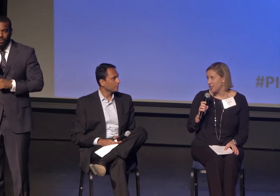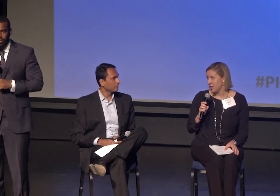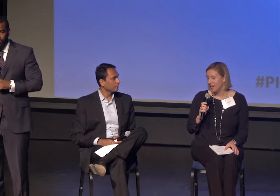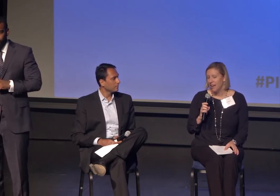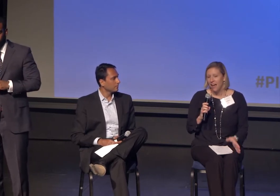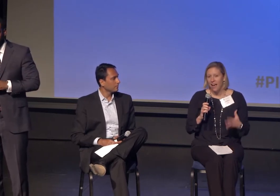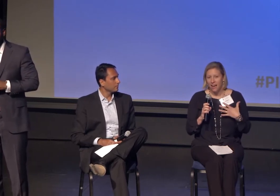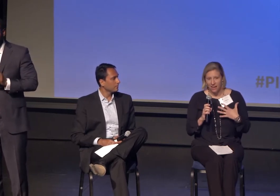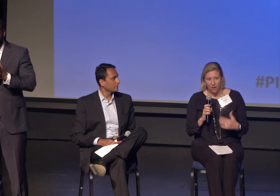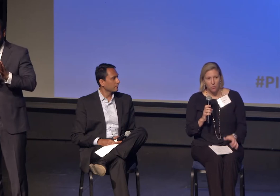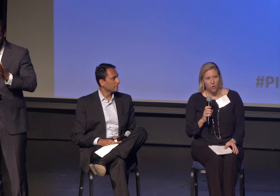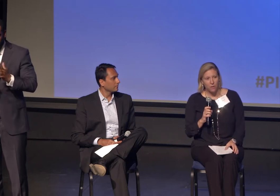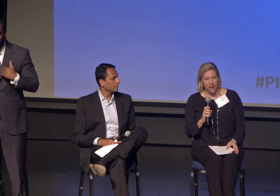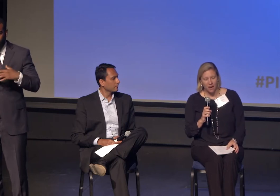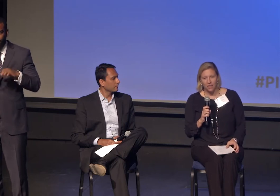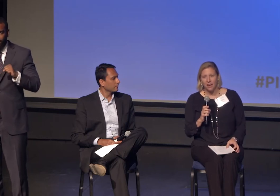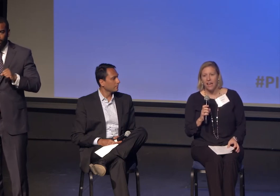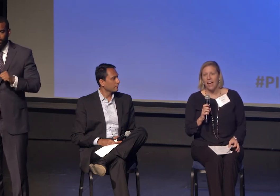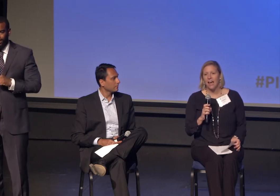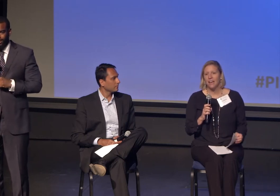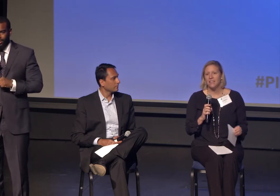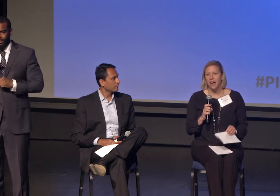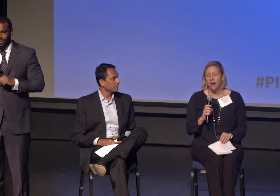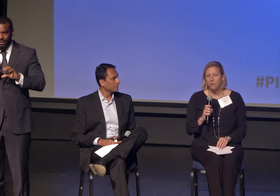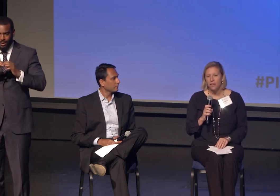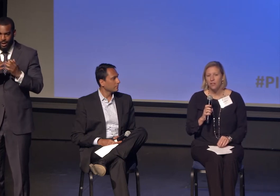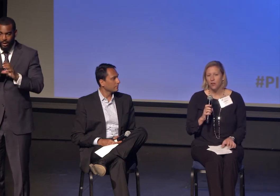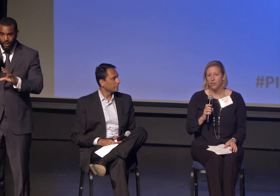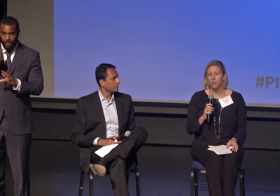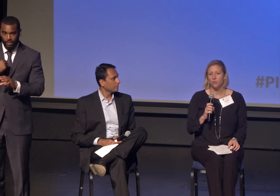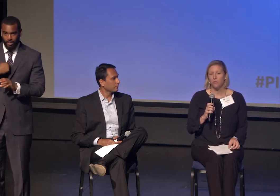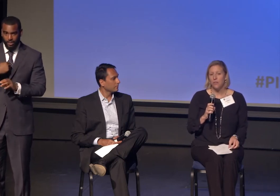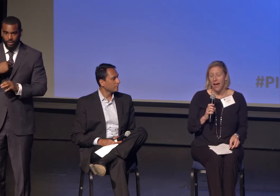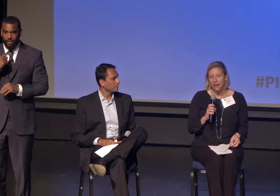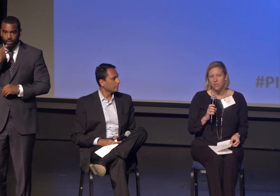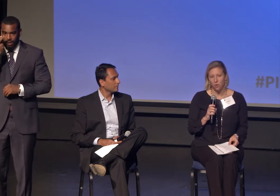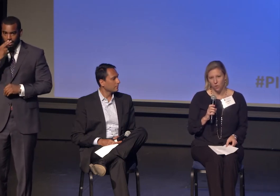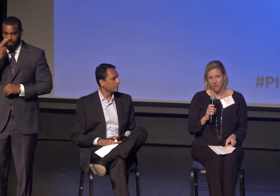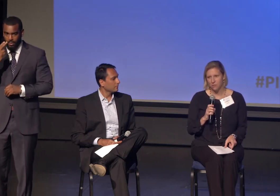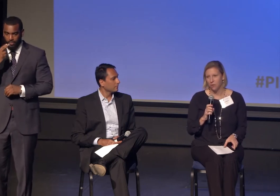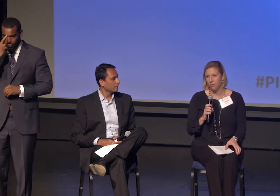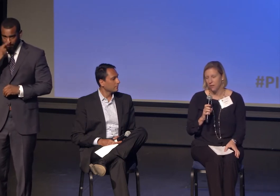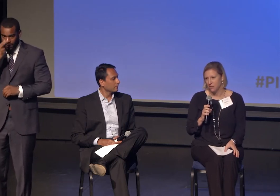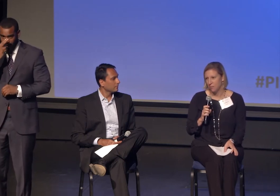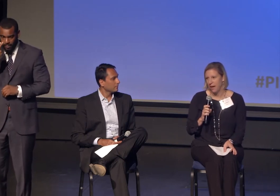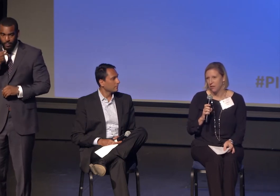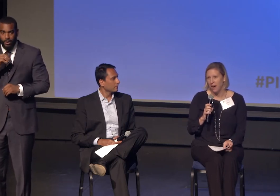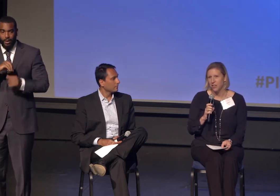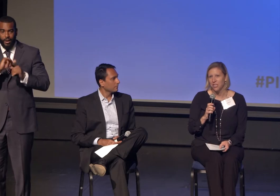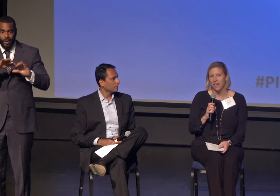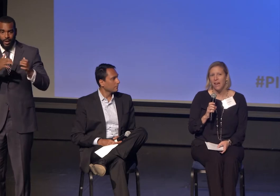And I'm a Roman Catholic. I really learned through that course, with professor Matthew Ashley,